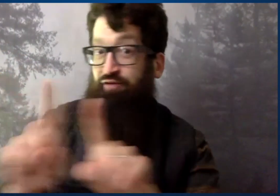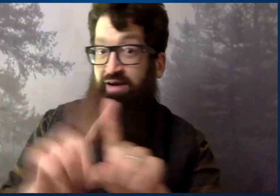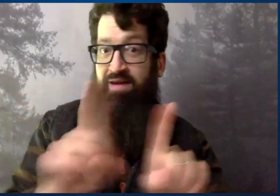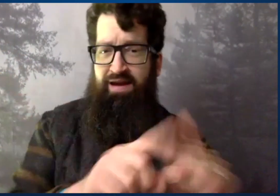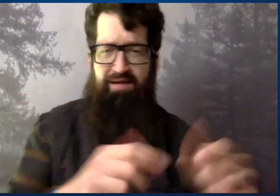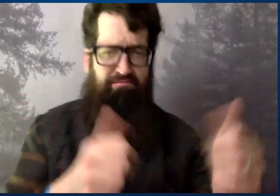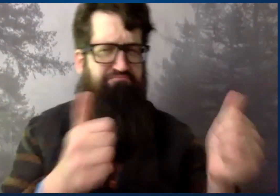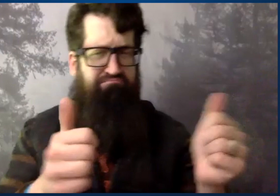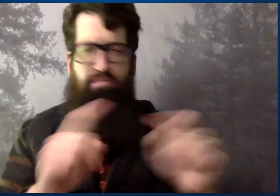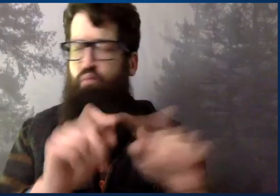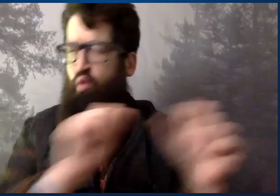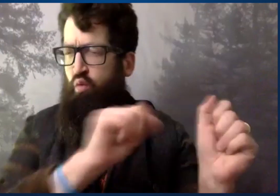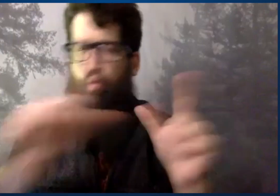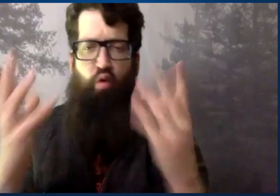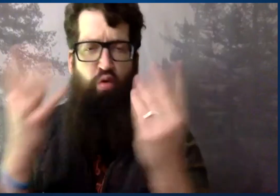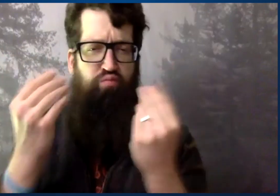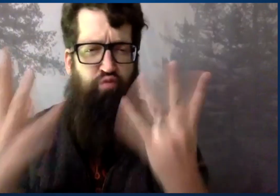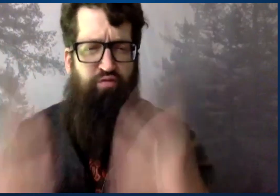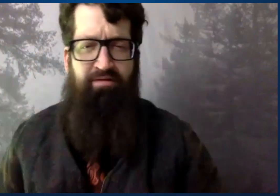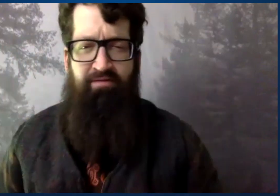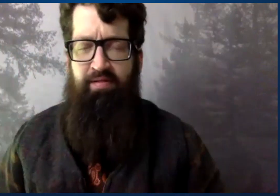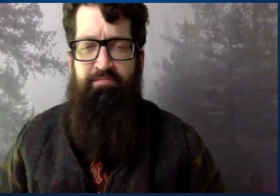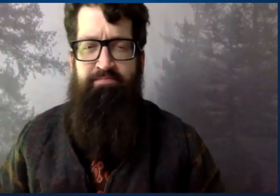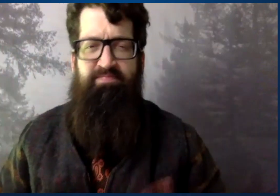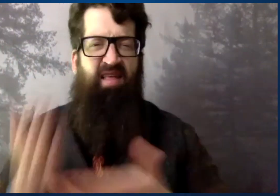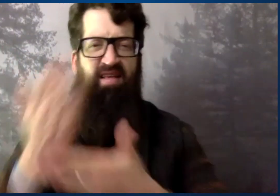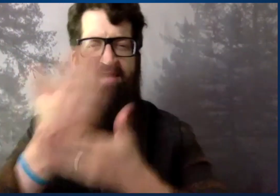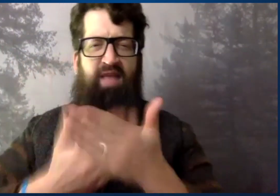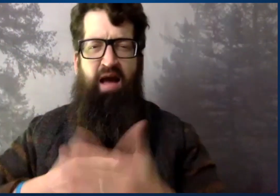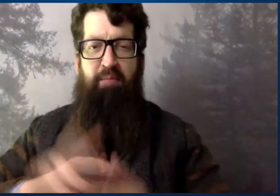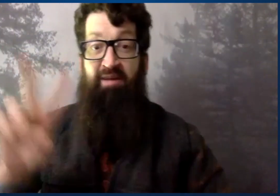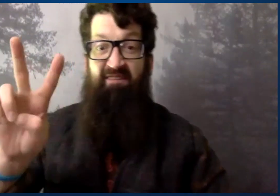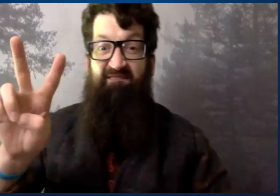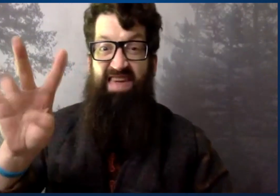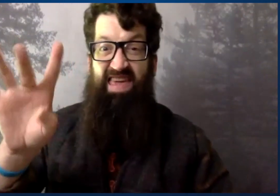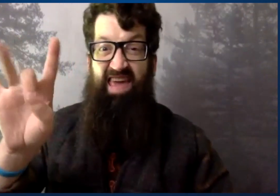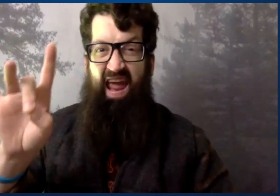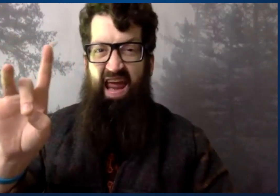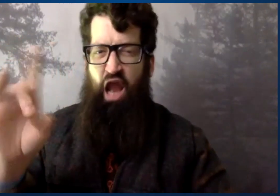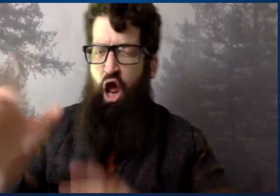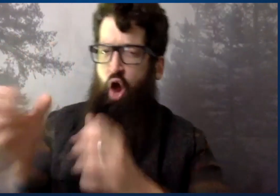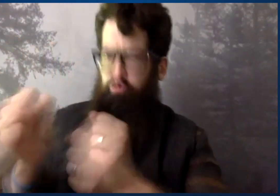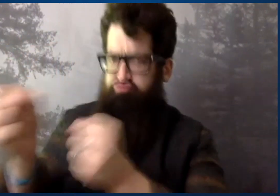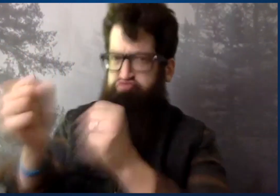Every aspect of that engine is working perfectly, beautifully.